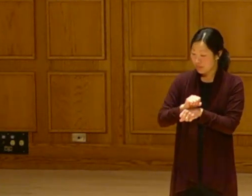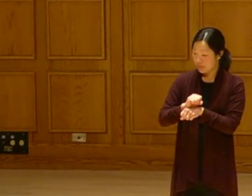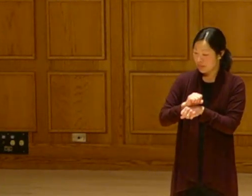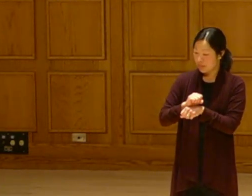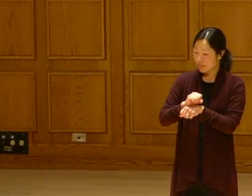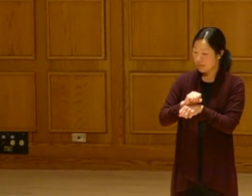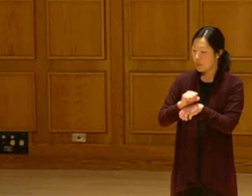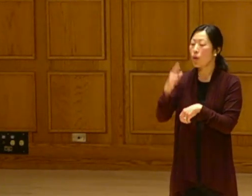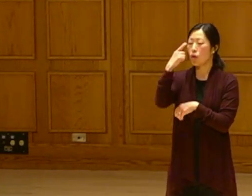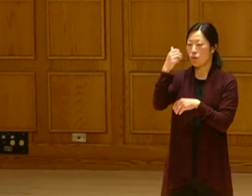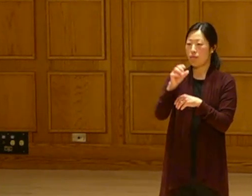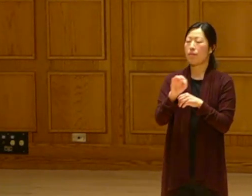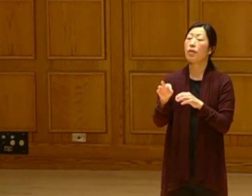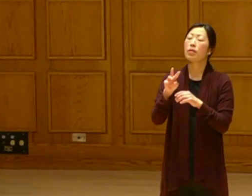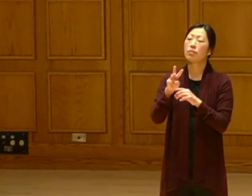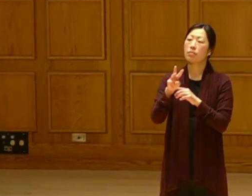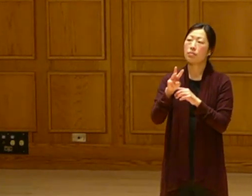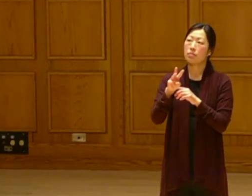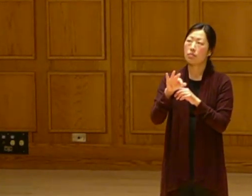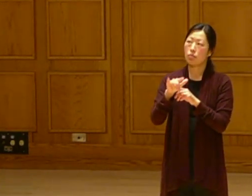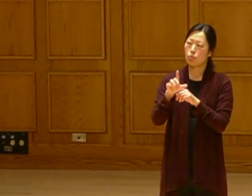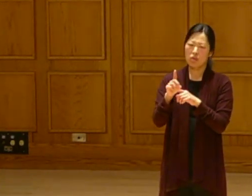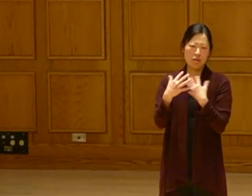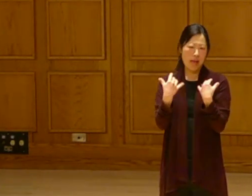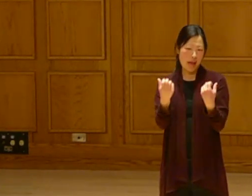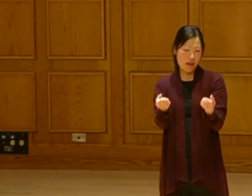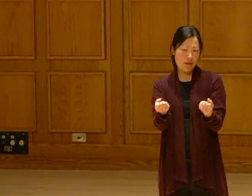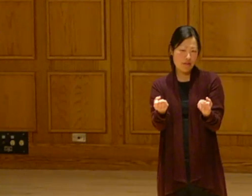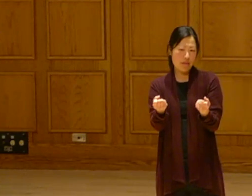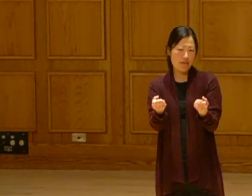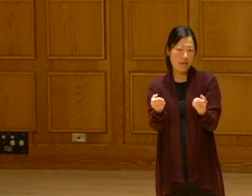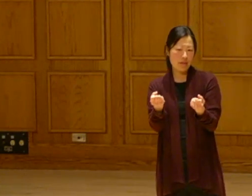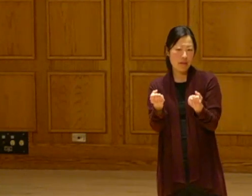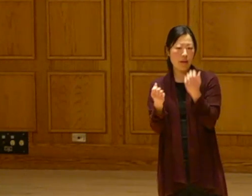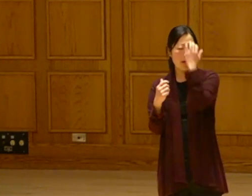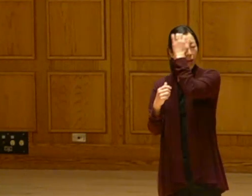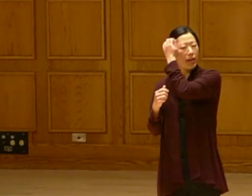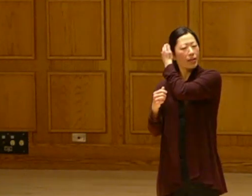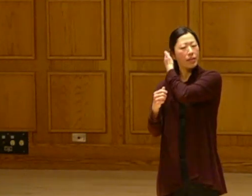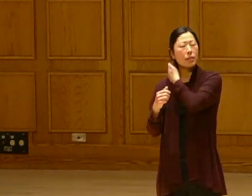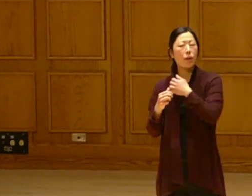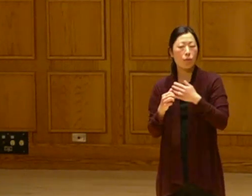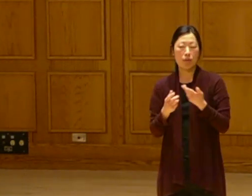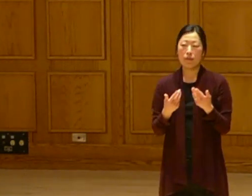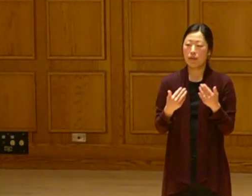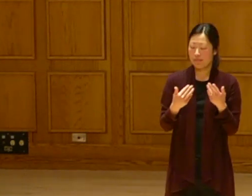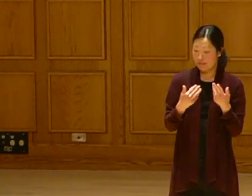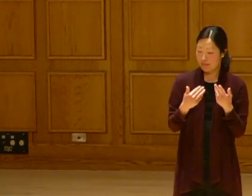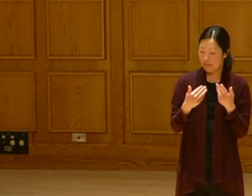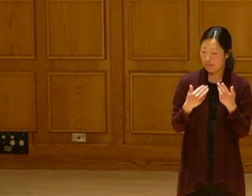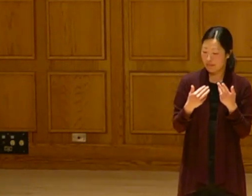I work at dream of wealth health. It is a place where we take -- I don't want to say take we bring